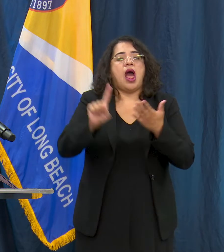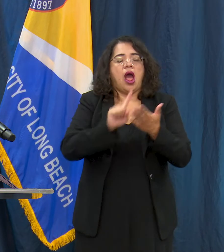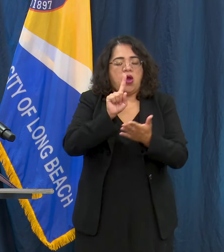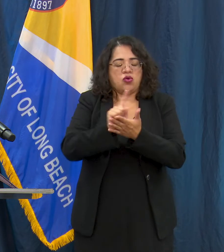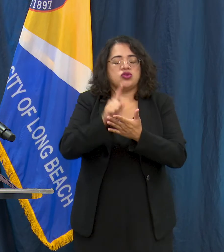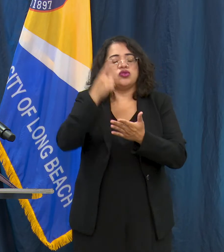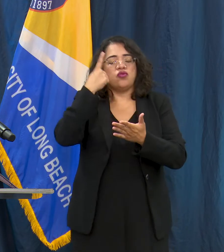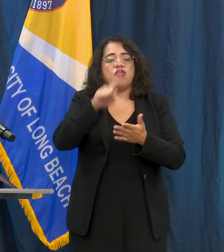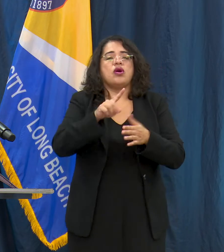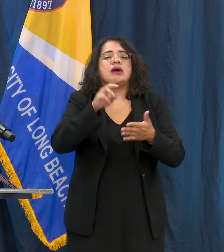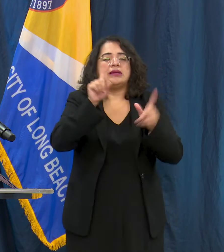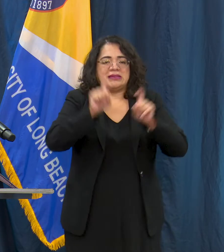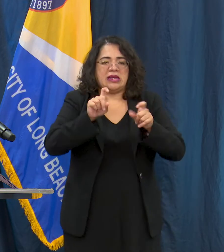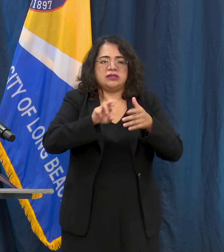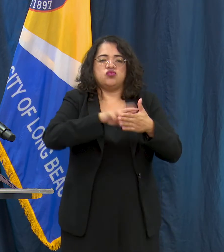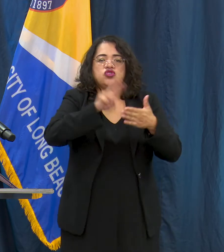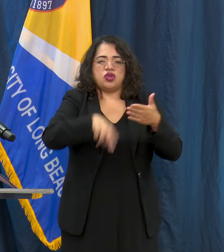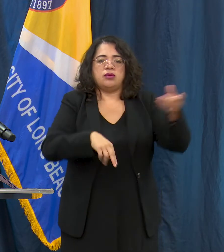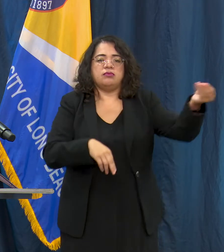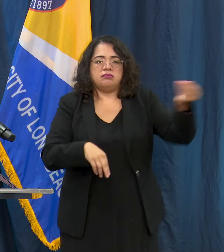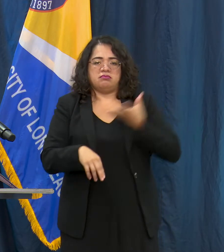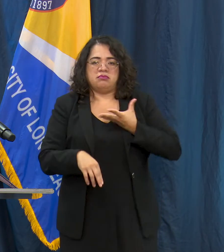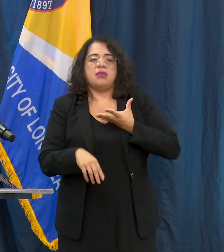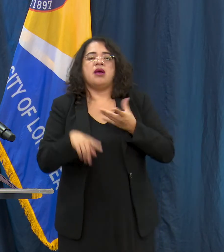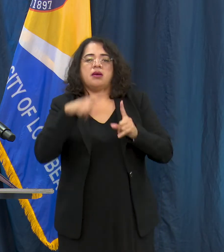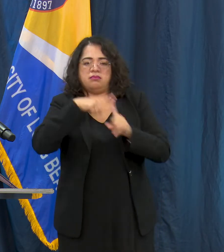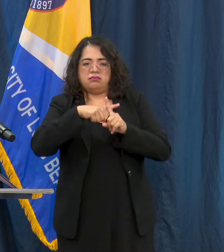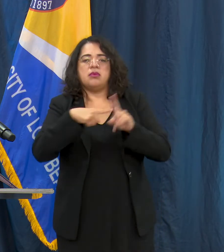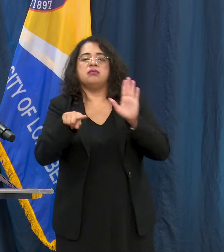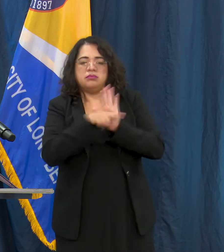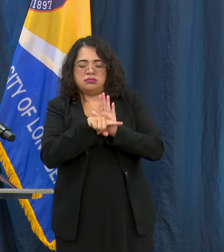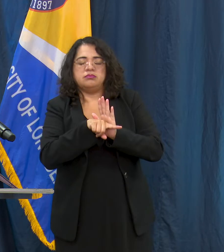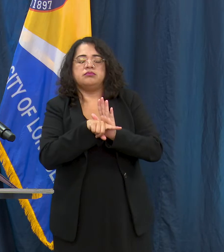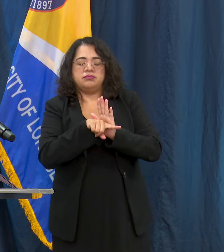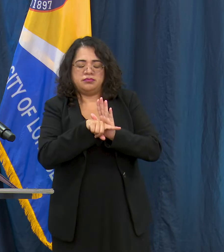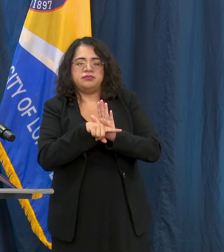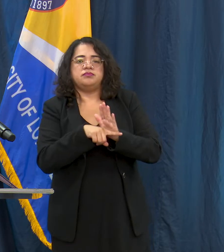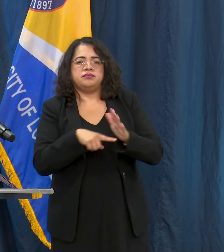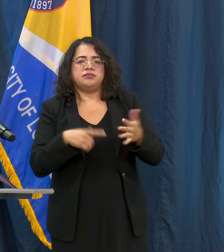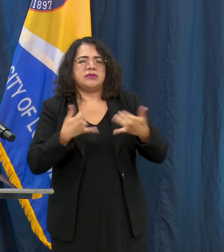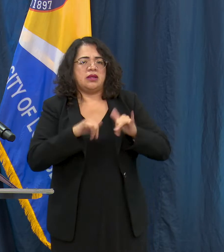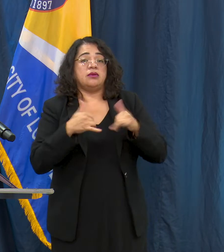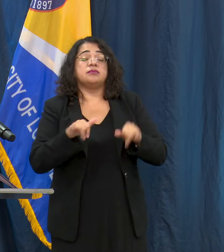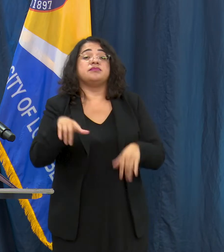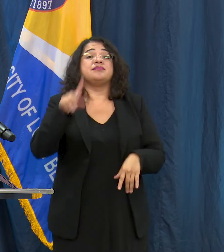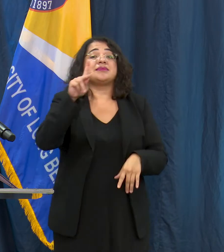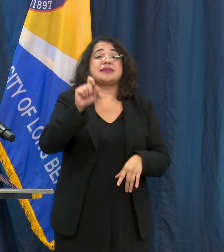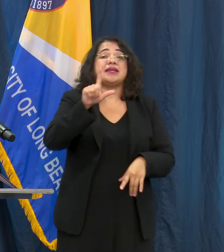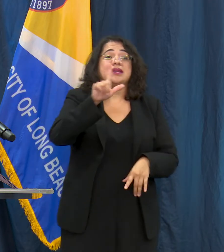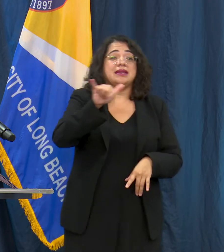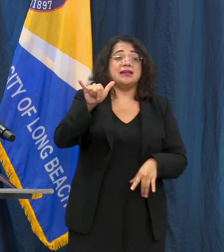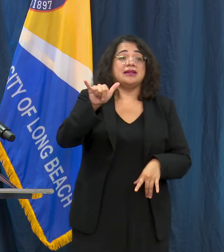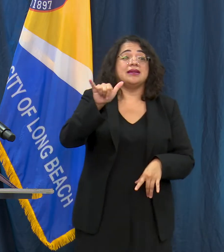question comes from Kelly at the Long Beach Post. Kelly go ahead.